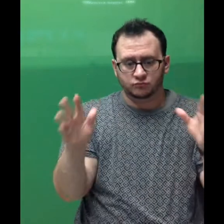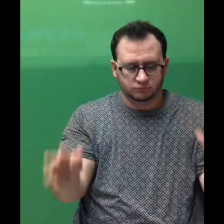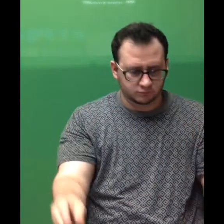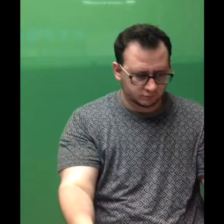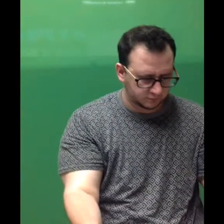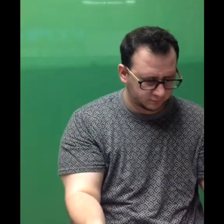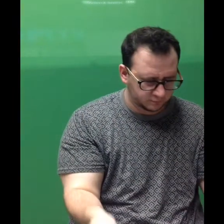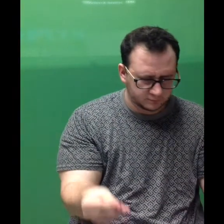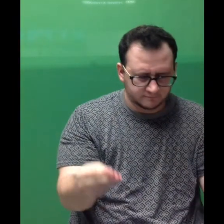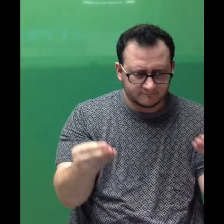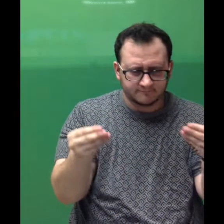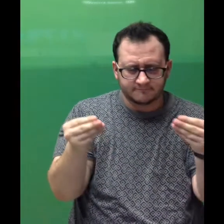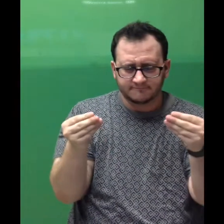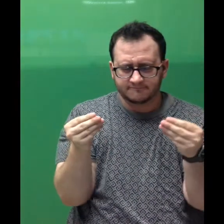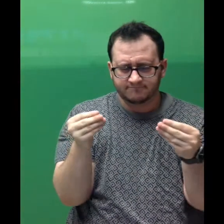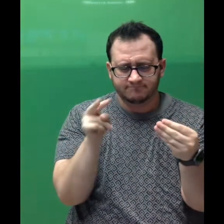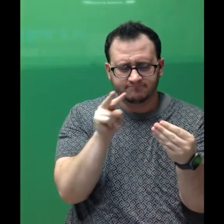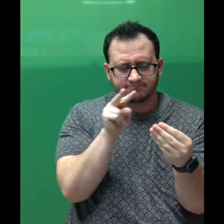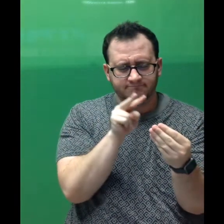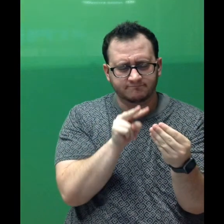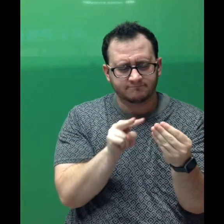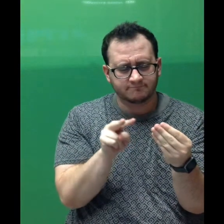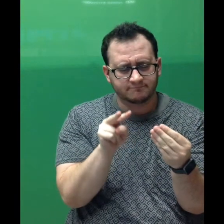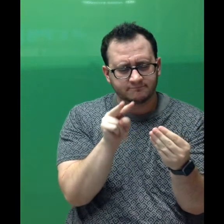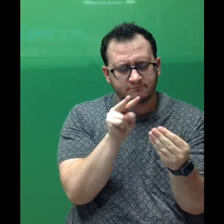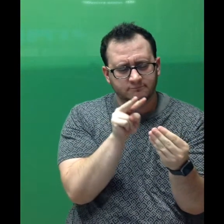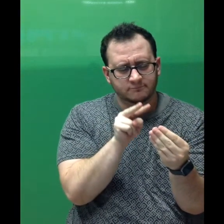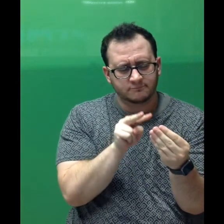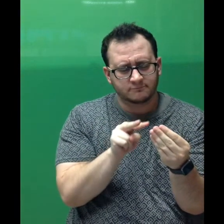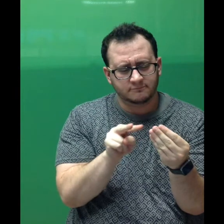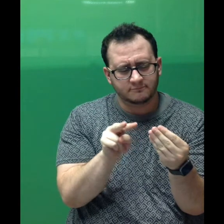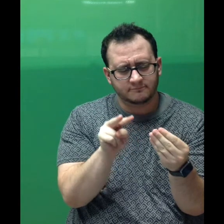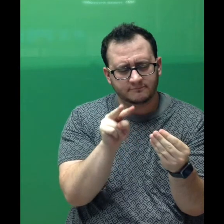Her teacher picked up the paper and studied it carefully.